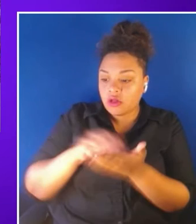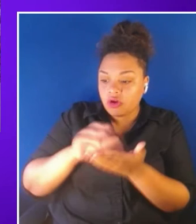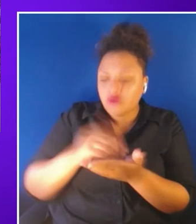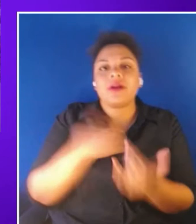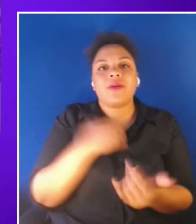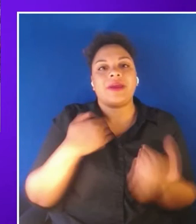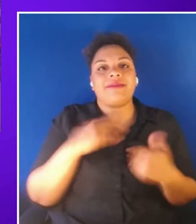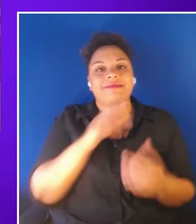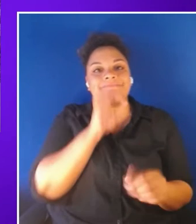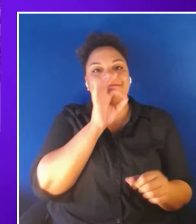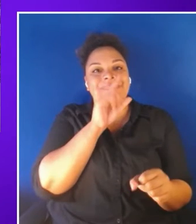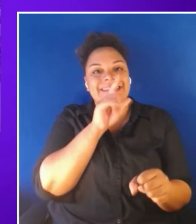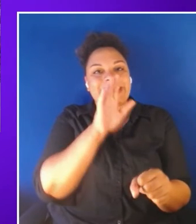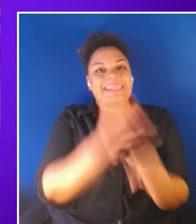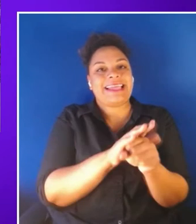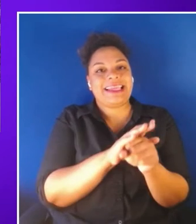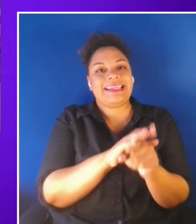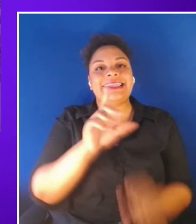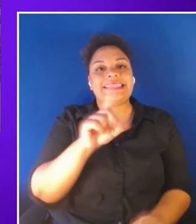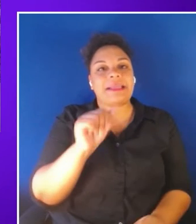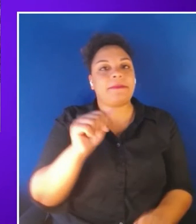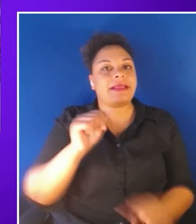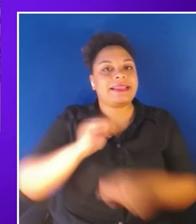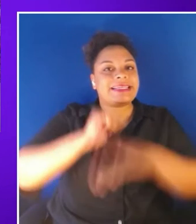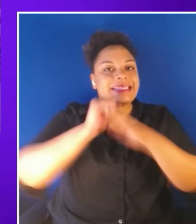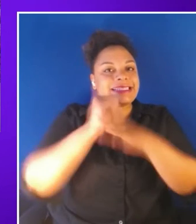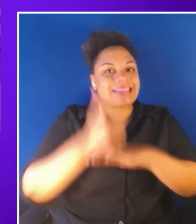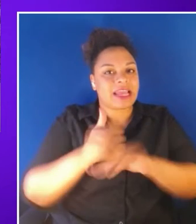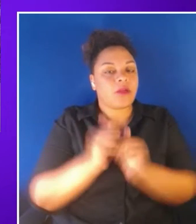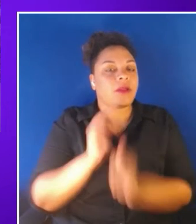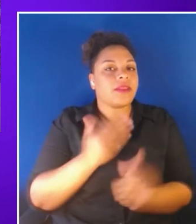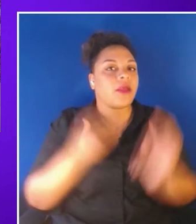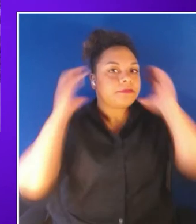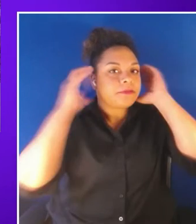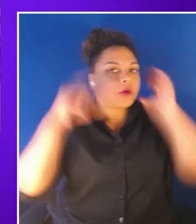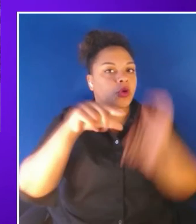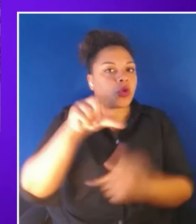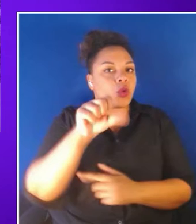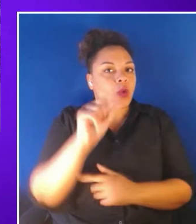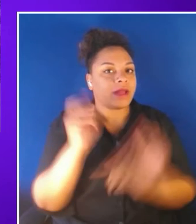quest headset including an innovative new feature that enables people who are seated or reclining